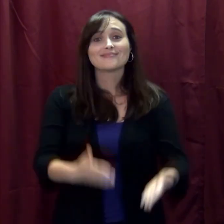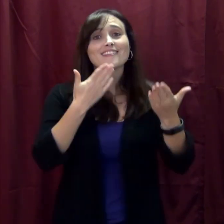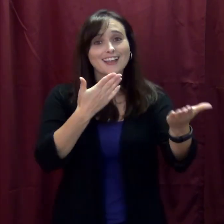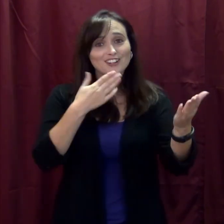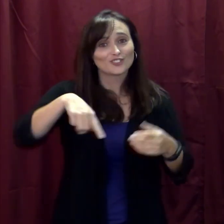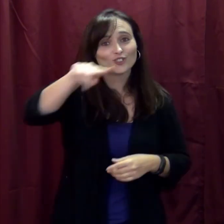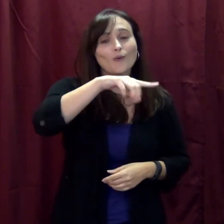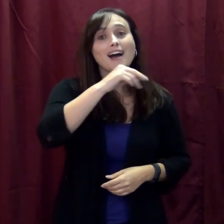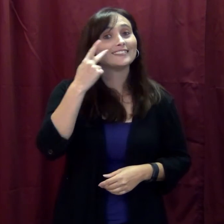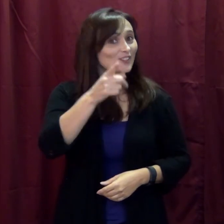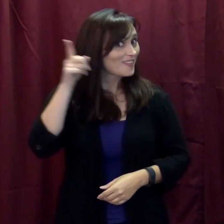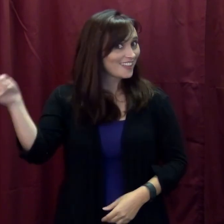Thank you and see you there!